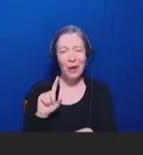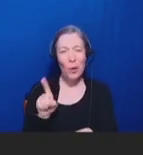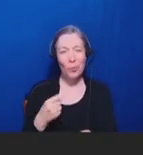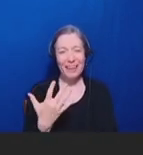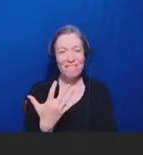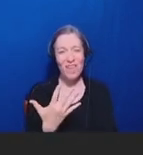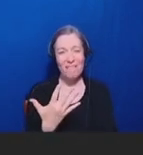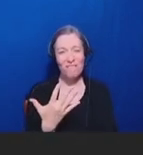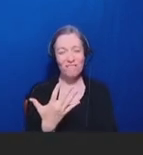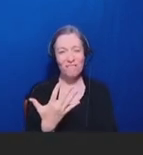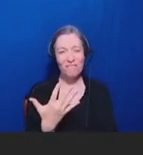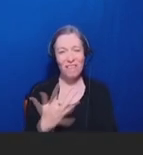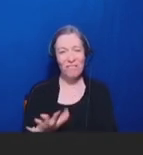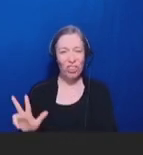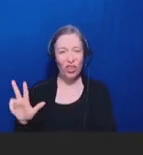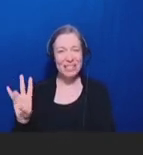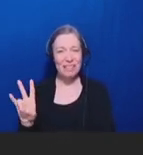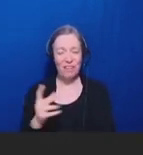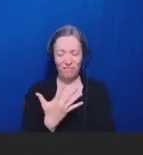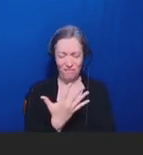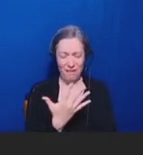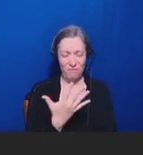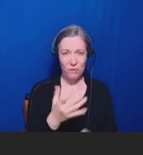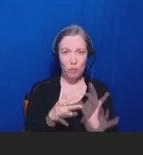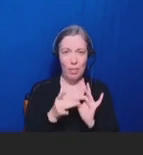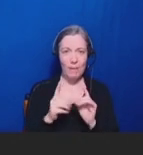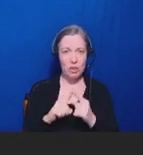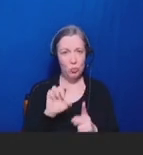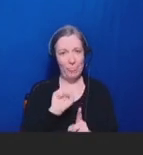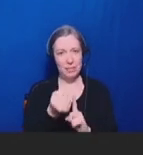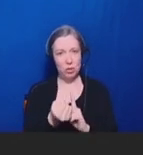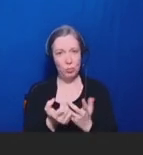to the situation we find ourselves in now where it's vaccine fatigue for vaccines that